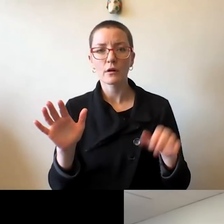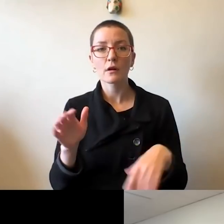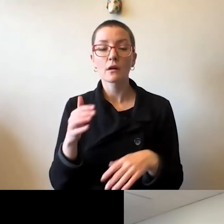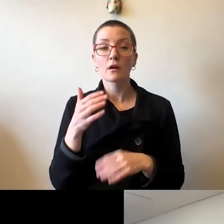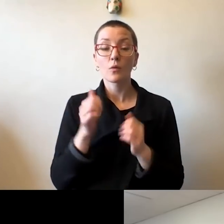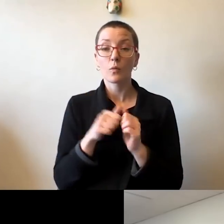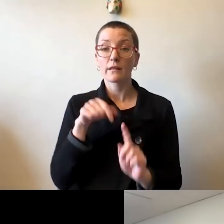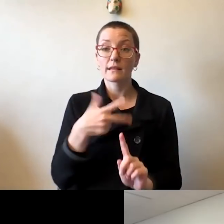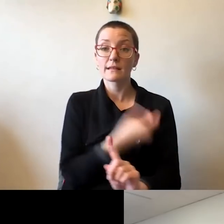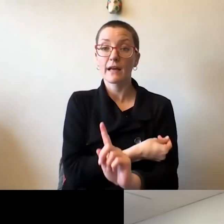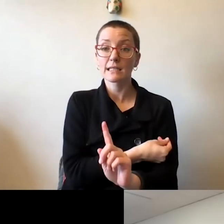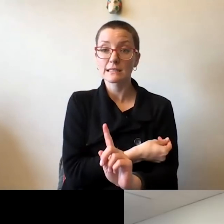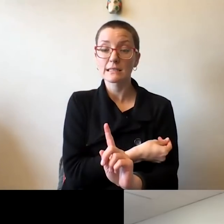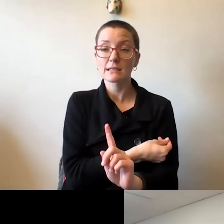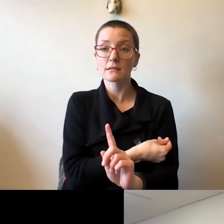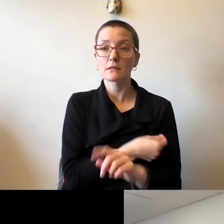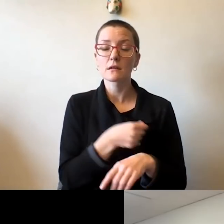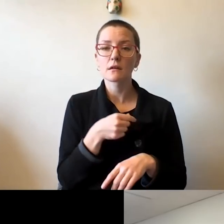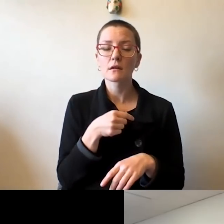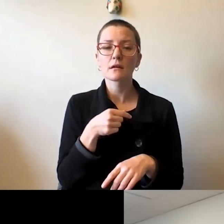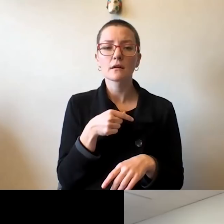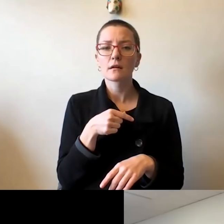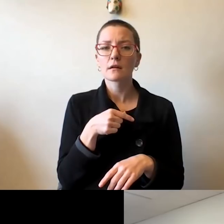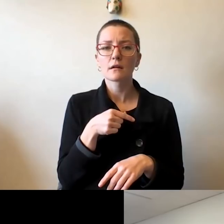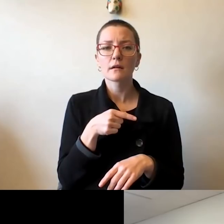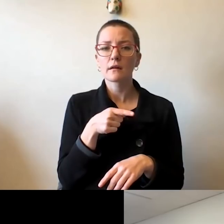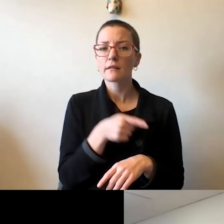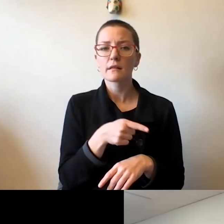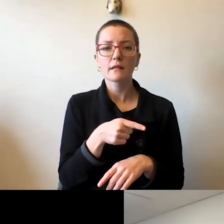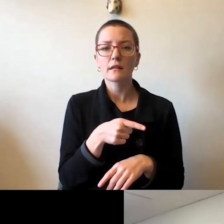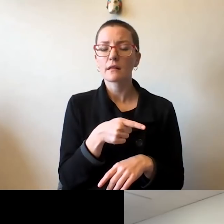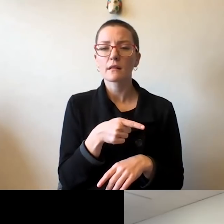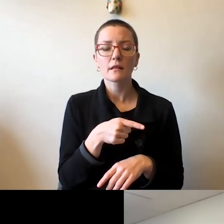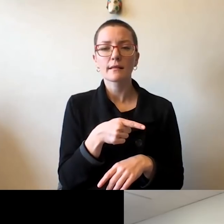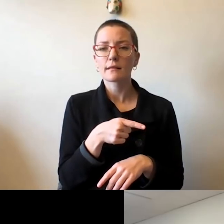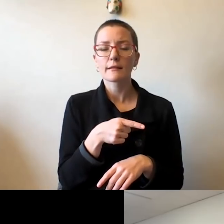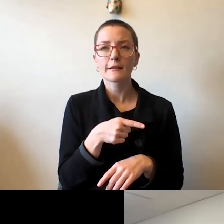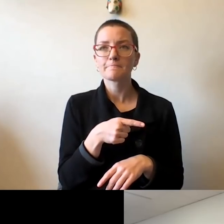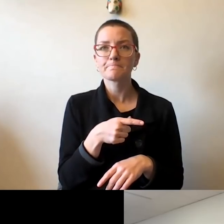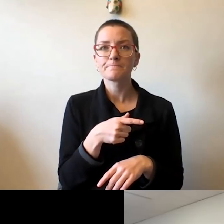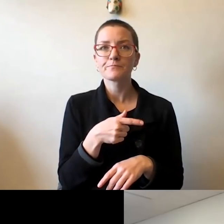that that's not going to be a panacea, is not going